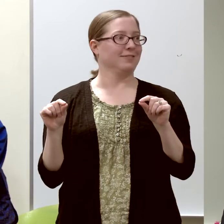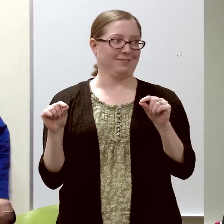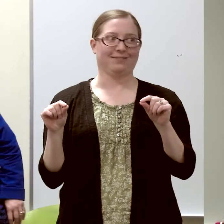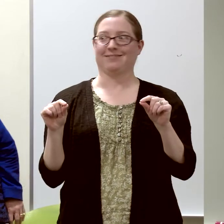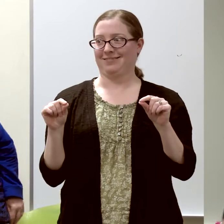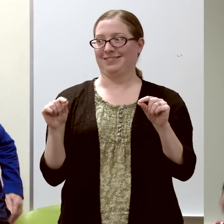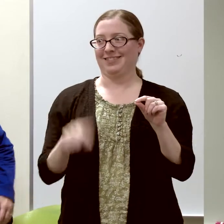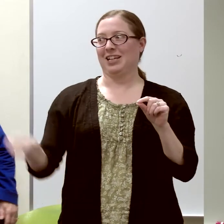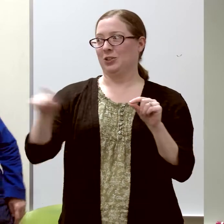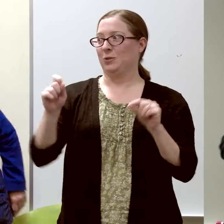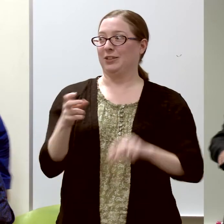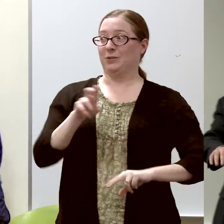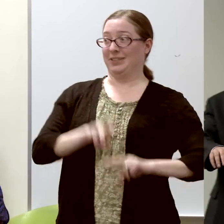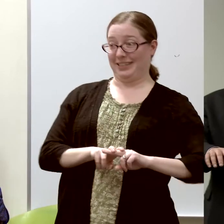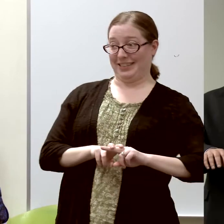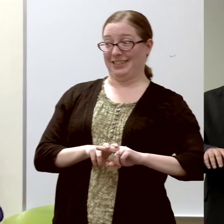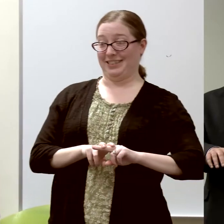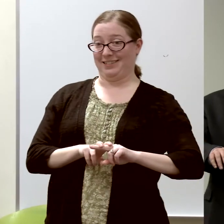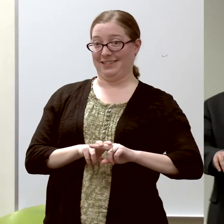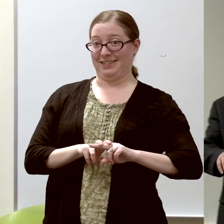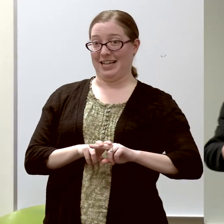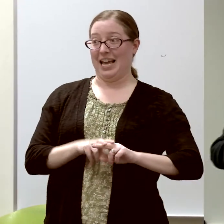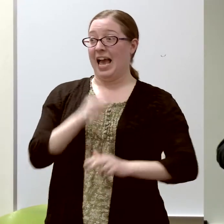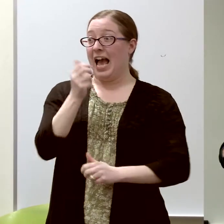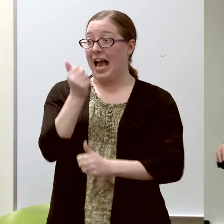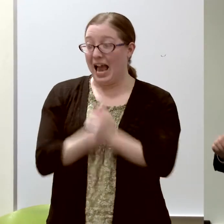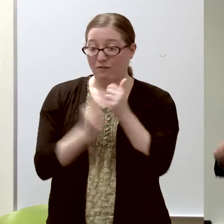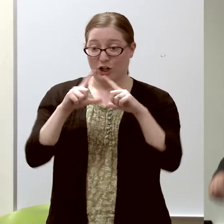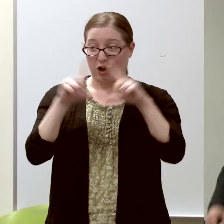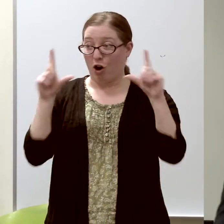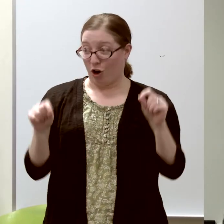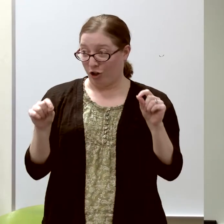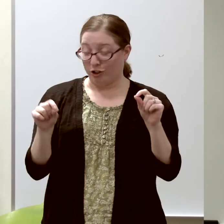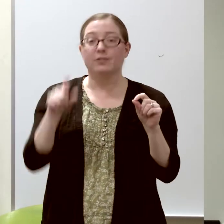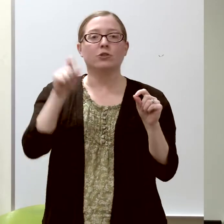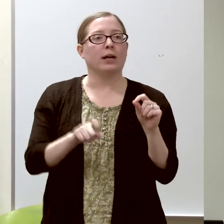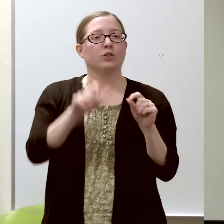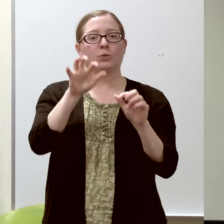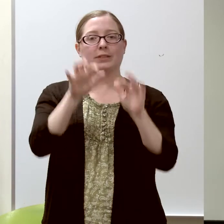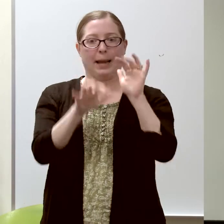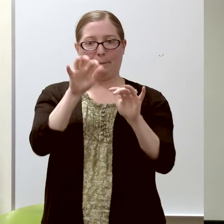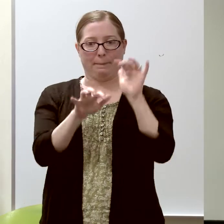So you had to sit down and type out every single card,